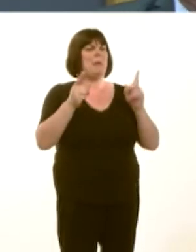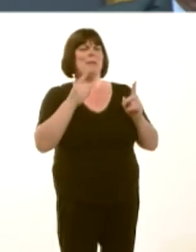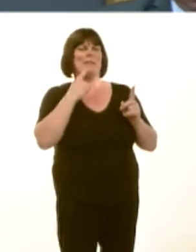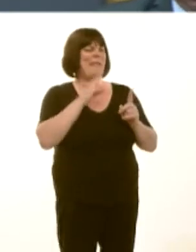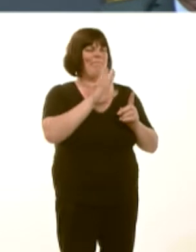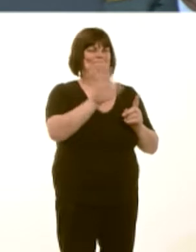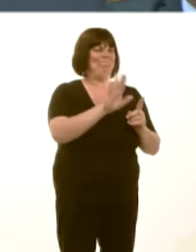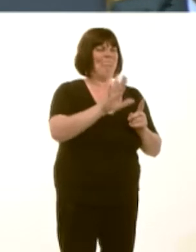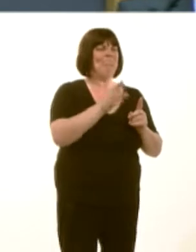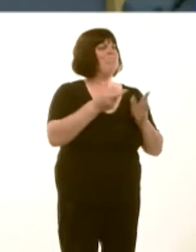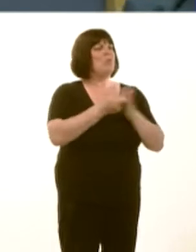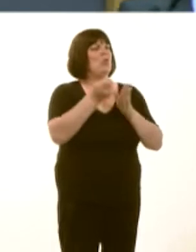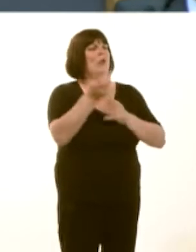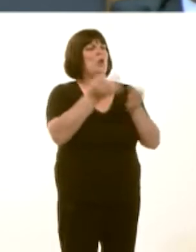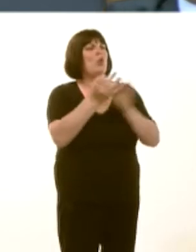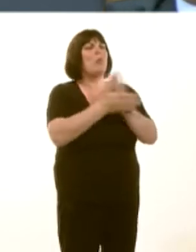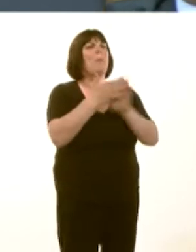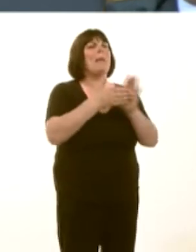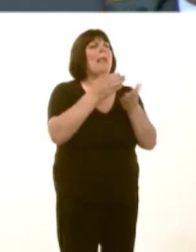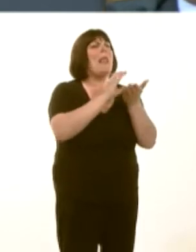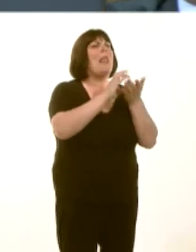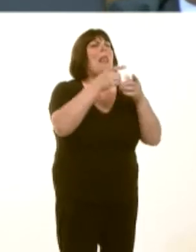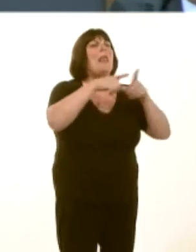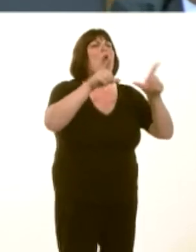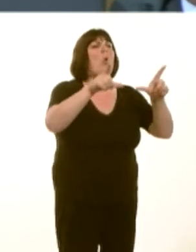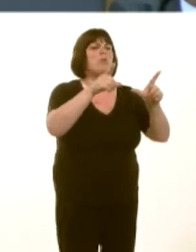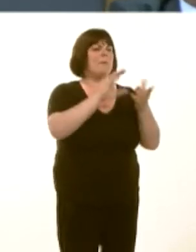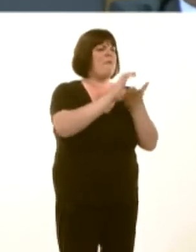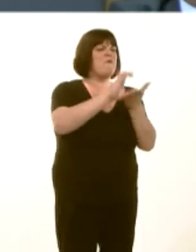incentive for landlords to invest and can then lead to a reduction in quality housingÖ